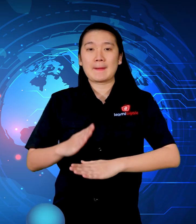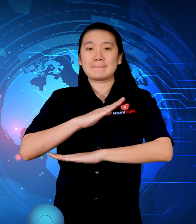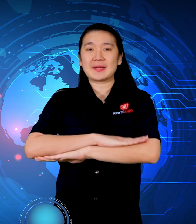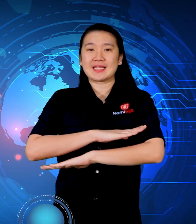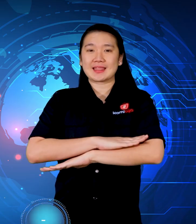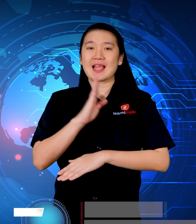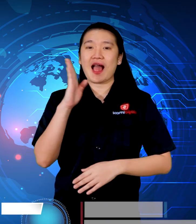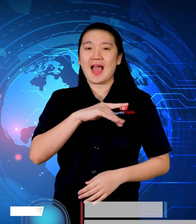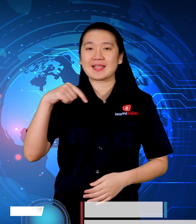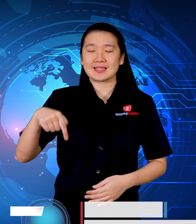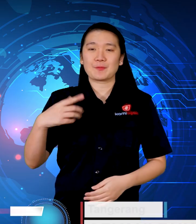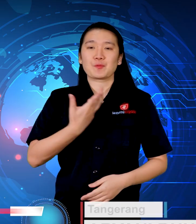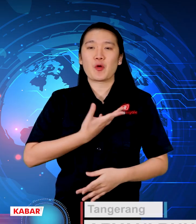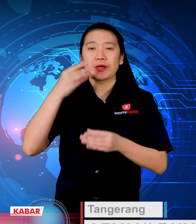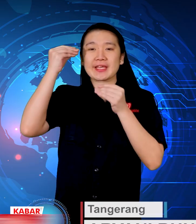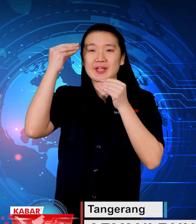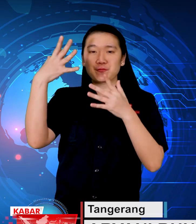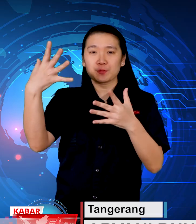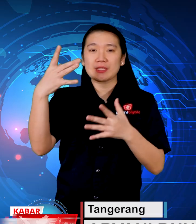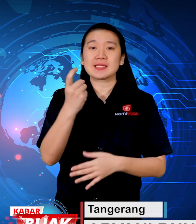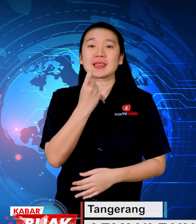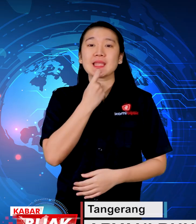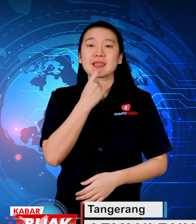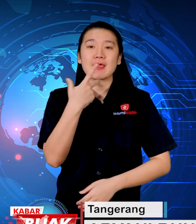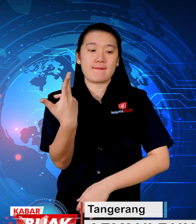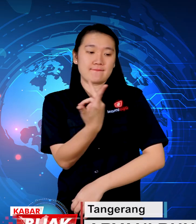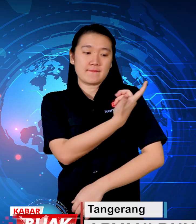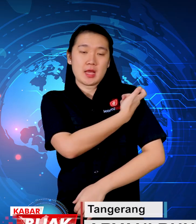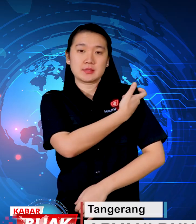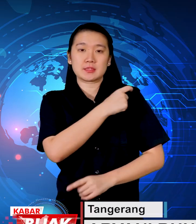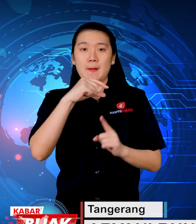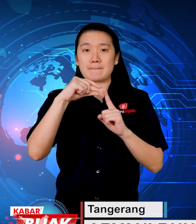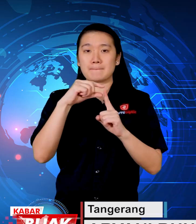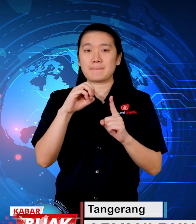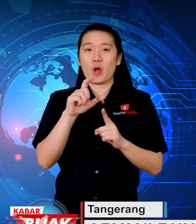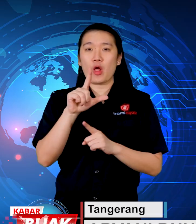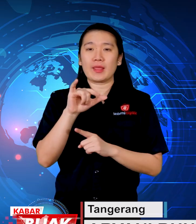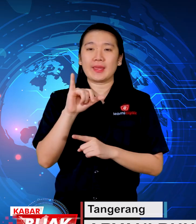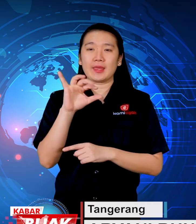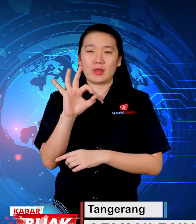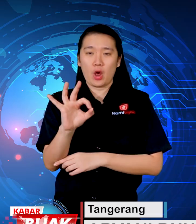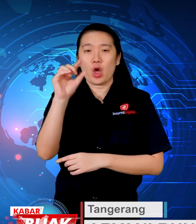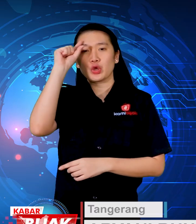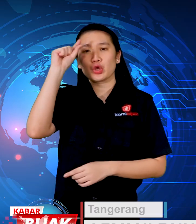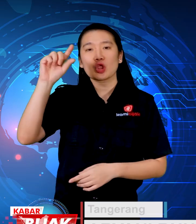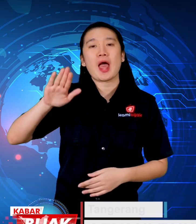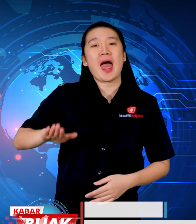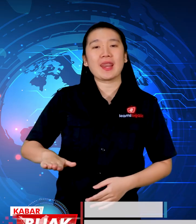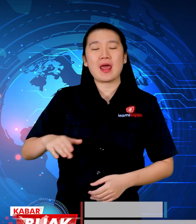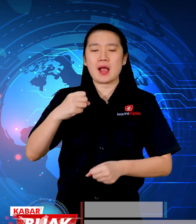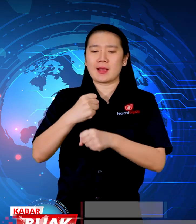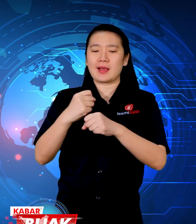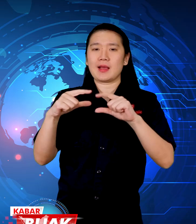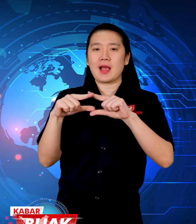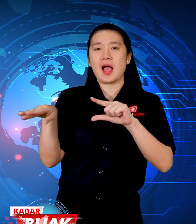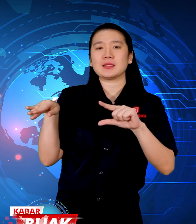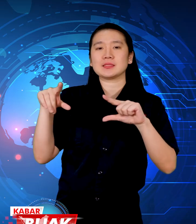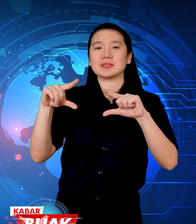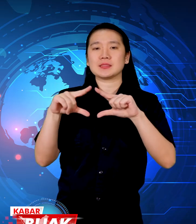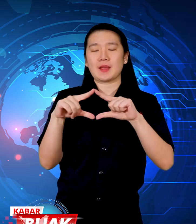Today's news, I want to tell you about polio vaccination for children in Gaza.